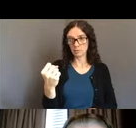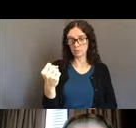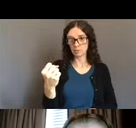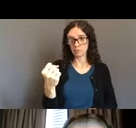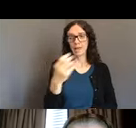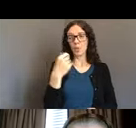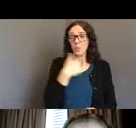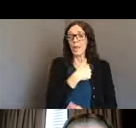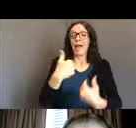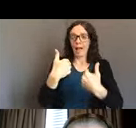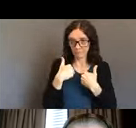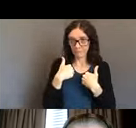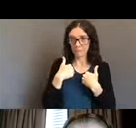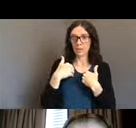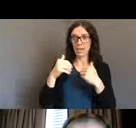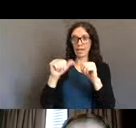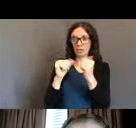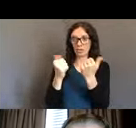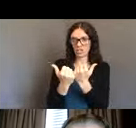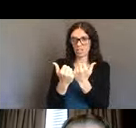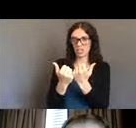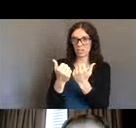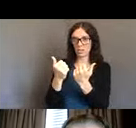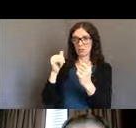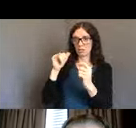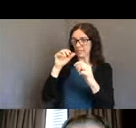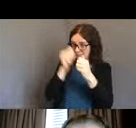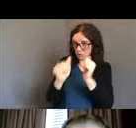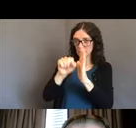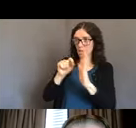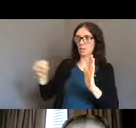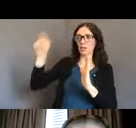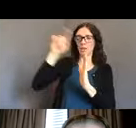and we are led and consist of a majority of advocates with disabilities.